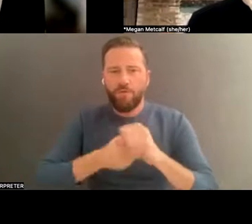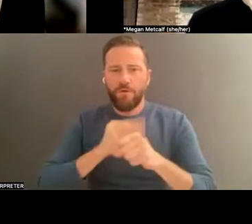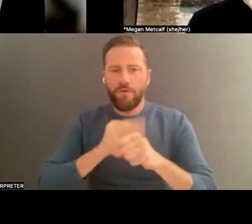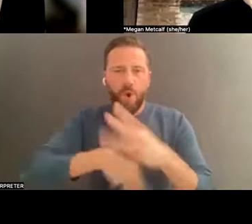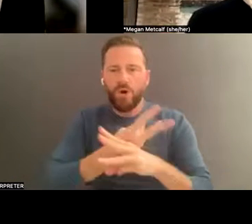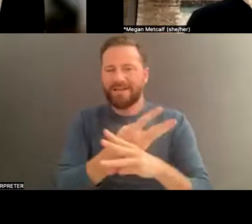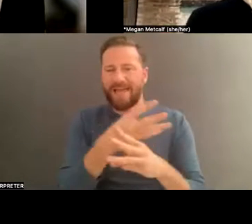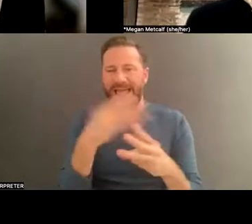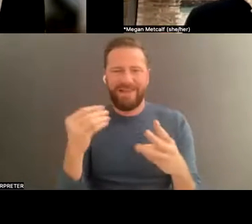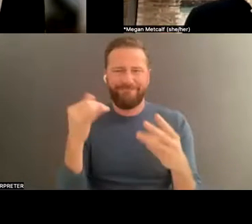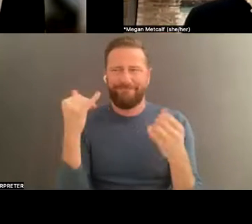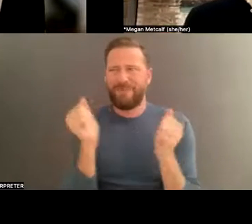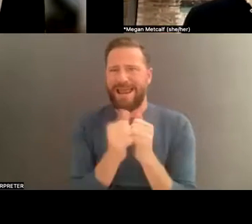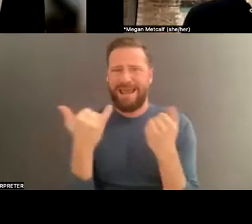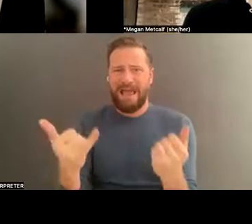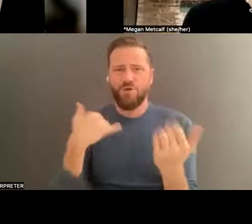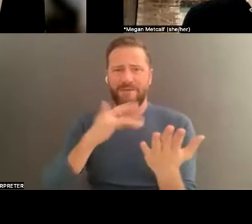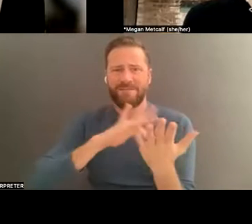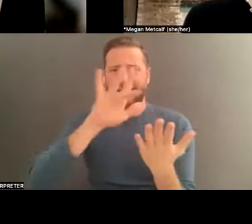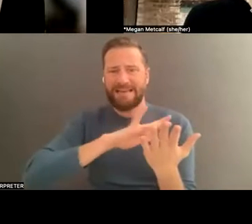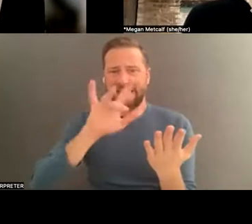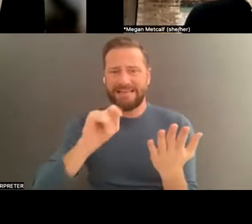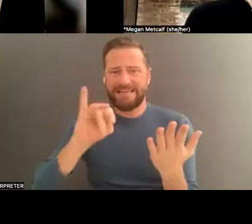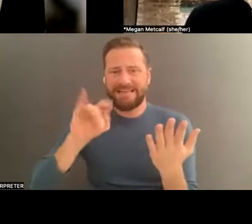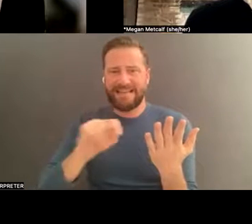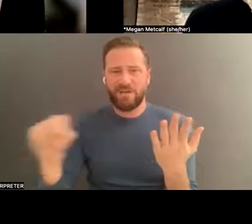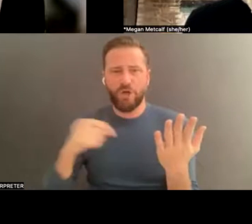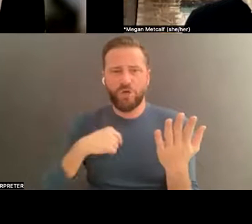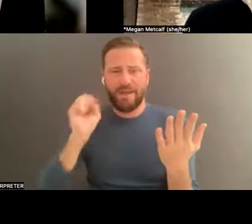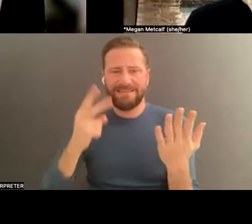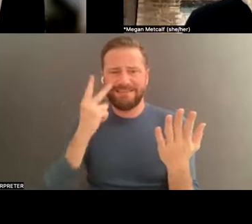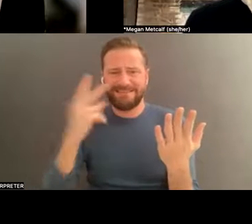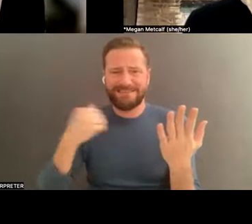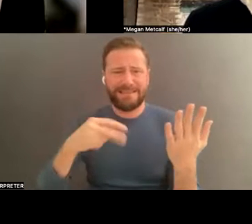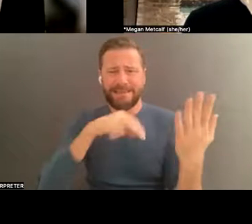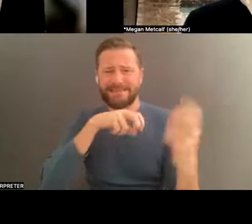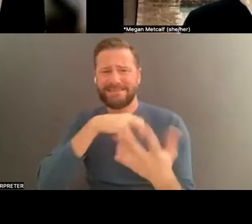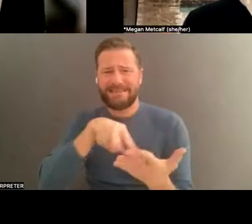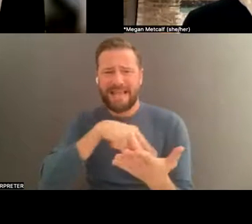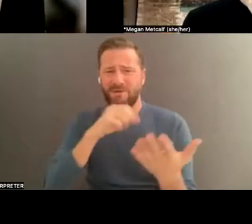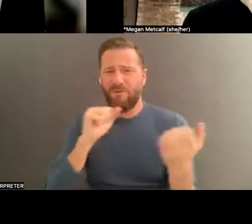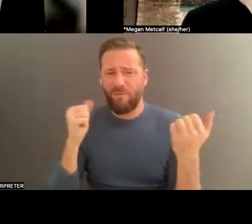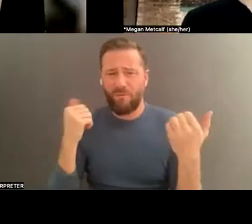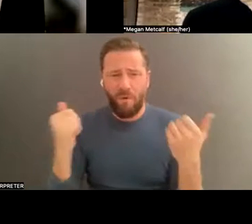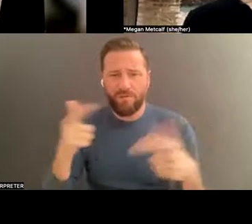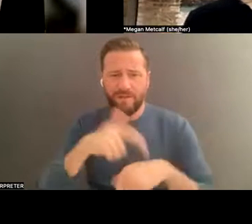, it's like nobody has to go through formal training in dance anymore to, as you say